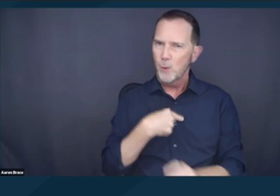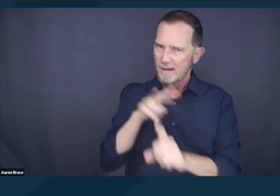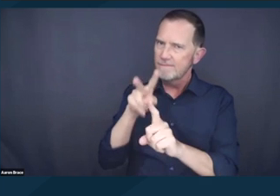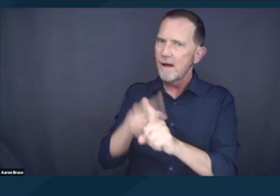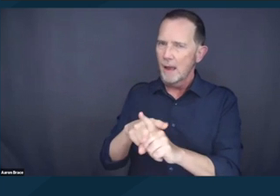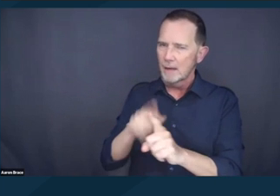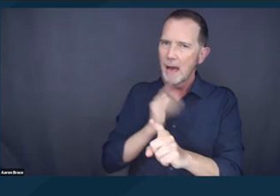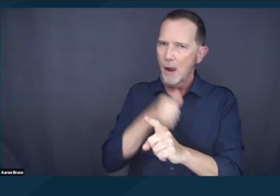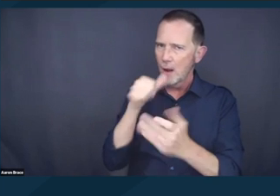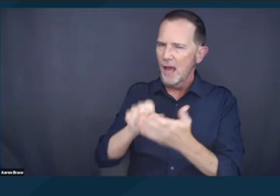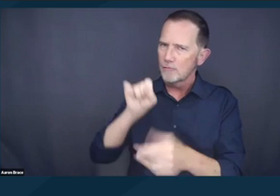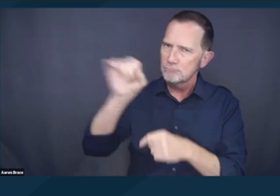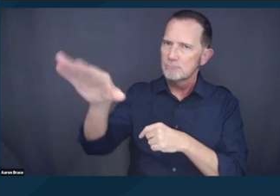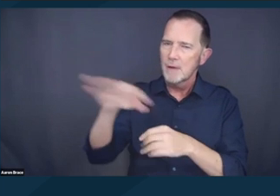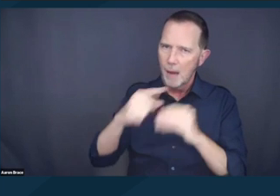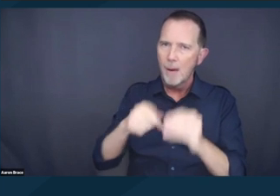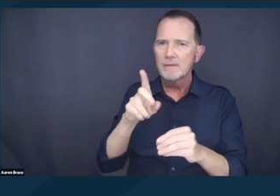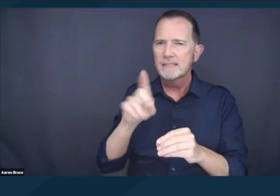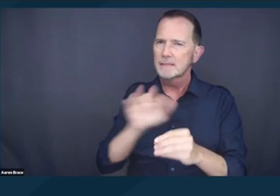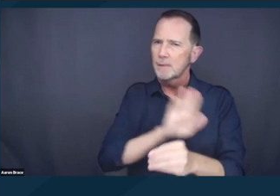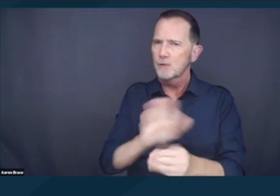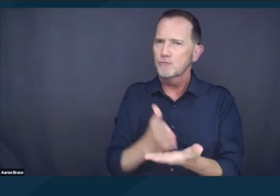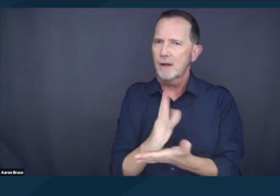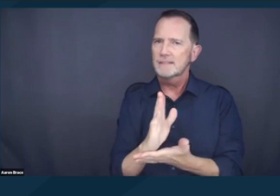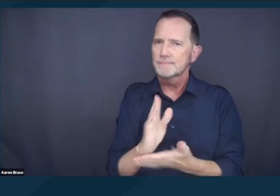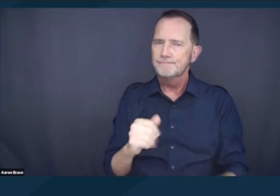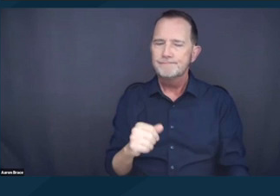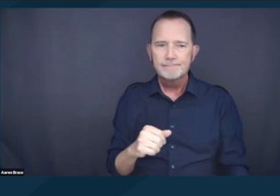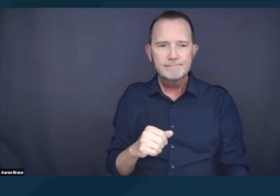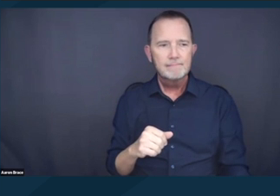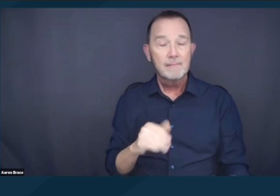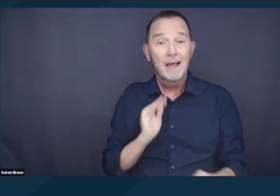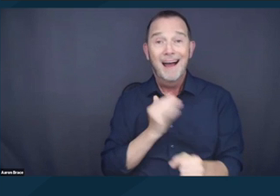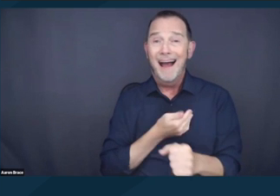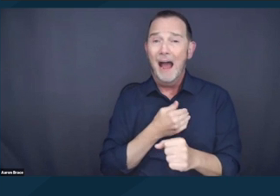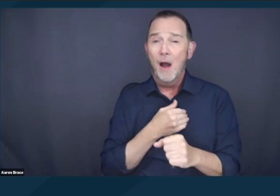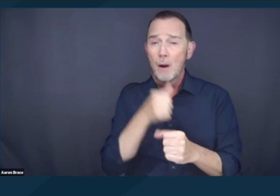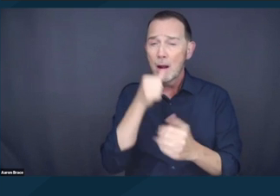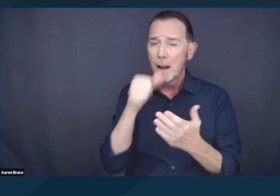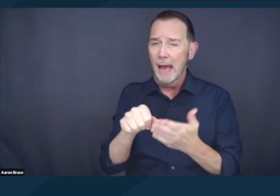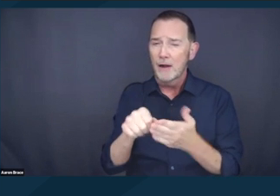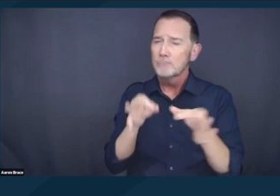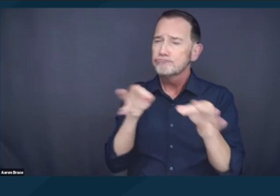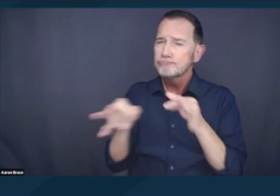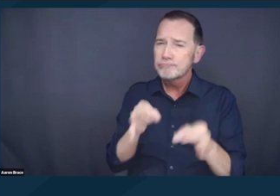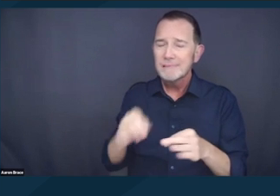There's also a link to our brief. Our brief discussed the relationship between disability and homelessness,